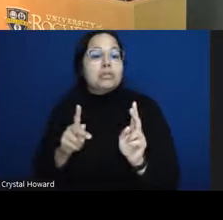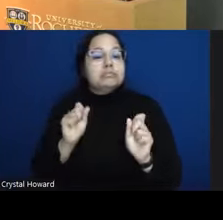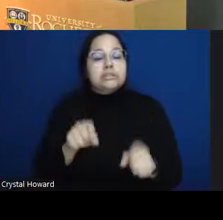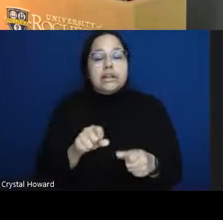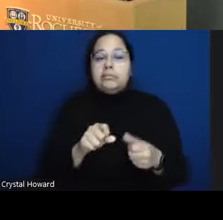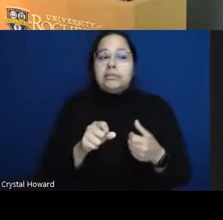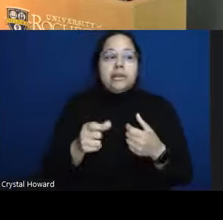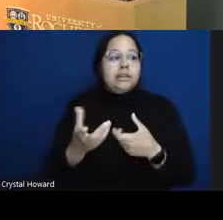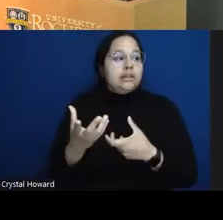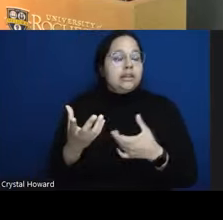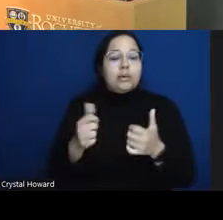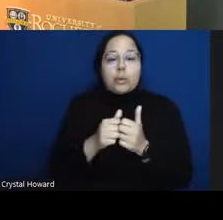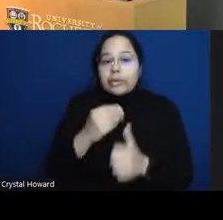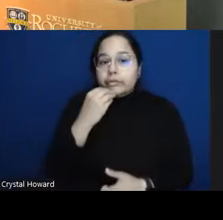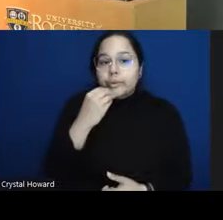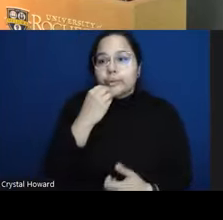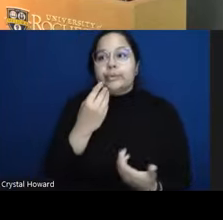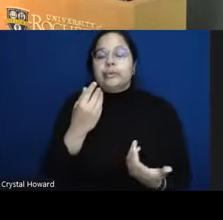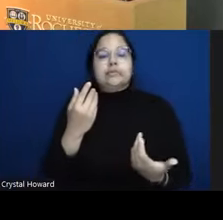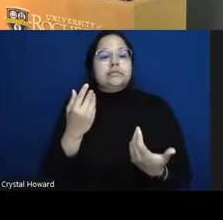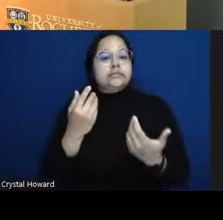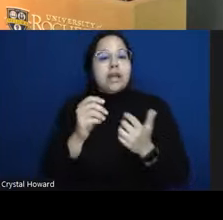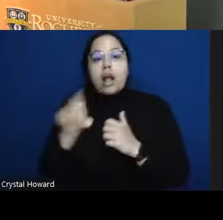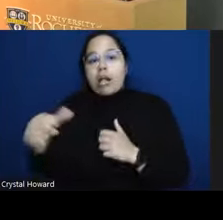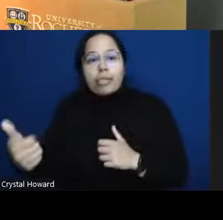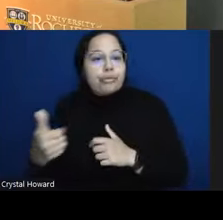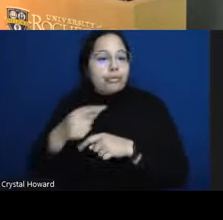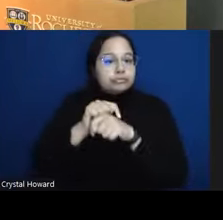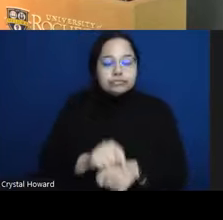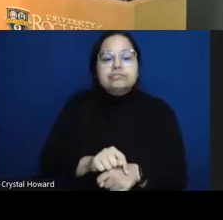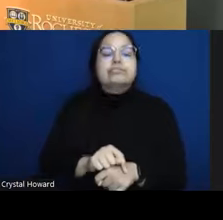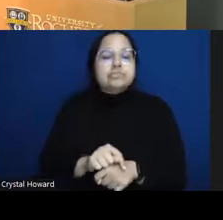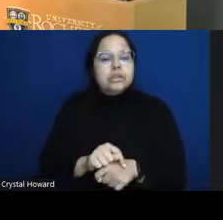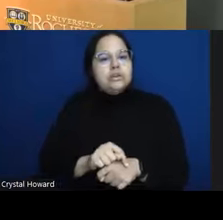other customs and practices and if you think about this for yourself right we might each